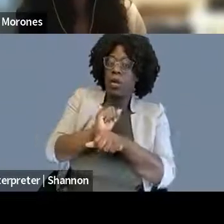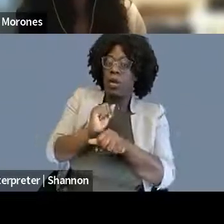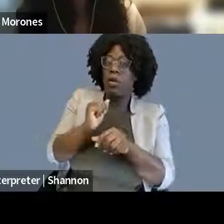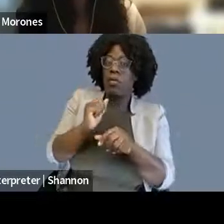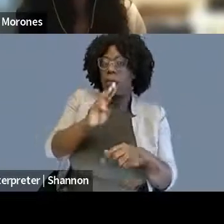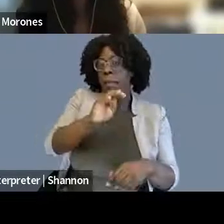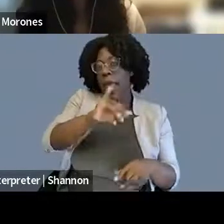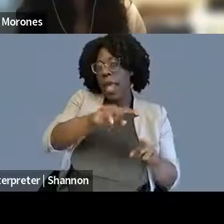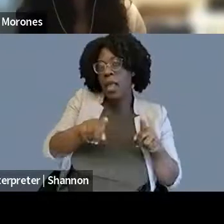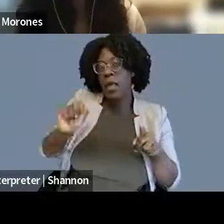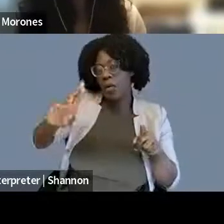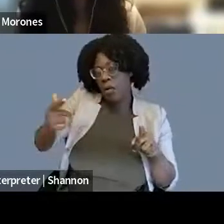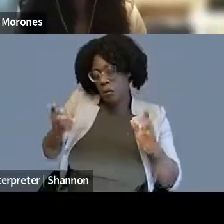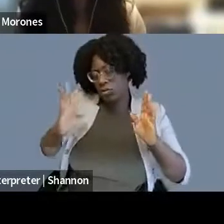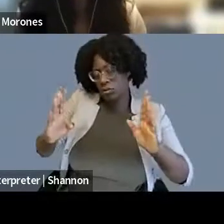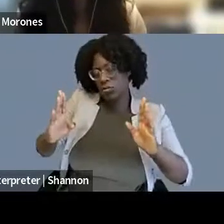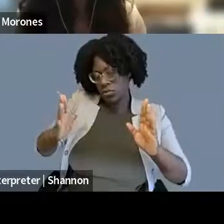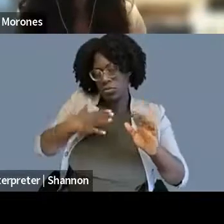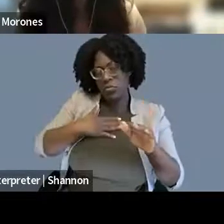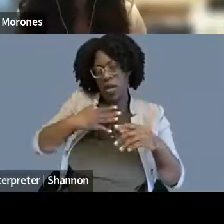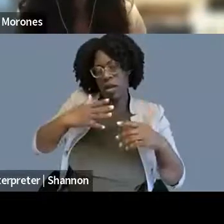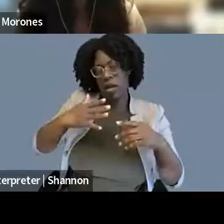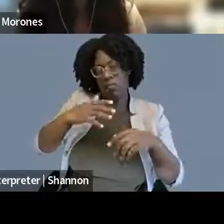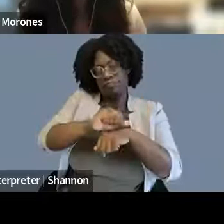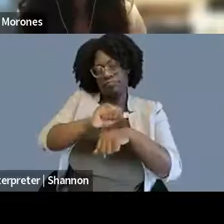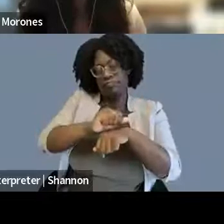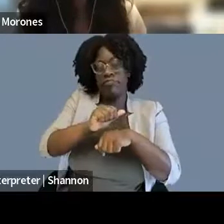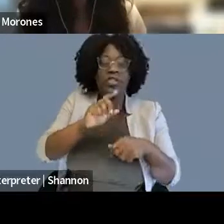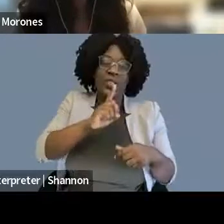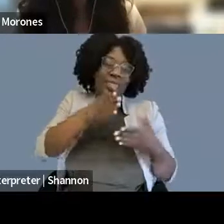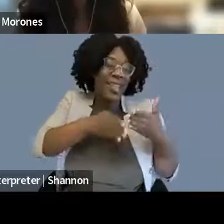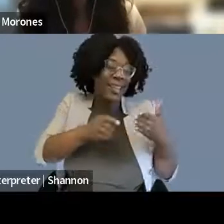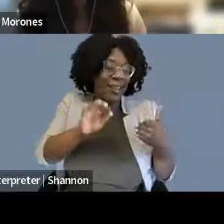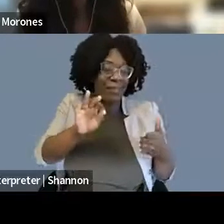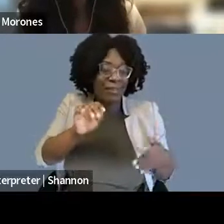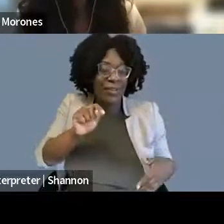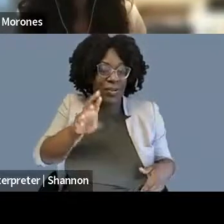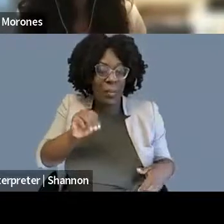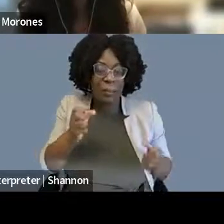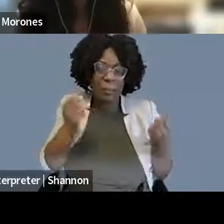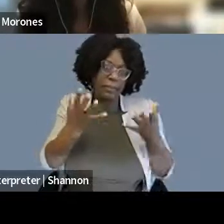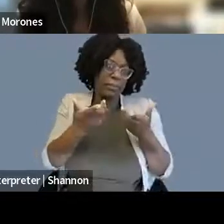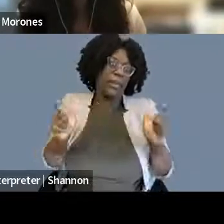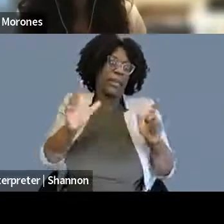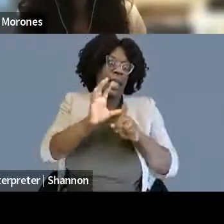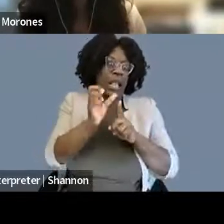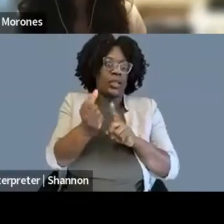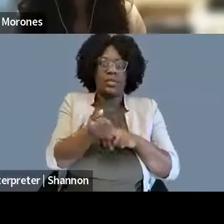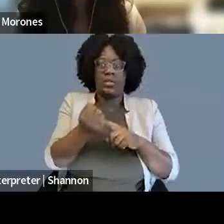so it was the end of the term, all the big cases were coming down, and so it was really on the job learning, like I worked for Nina Totenberg